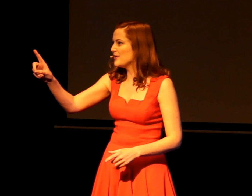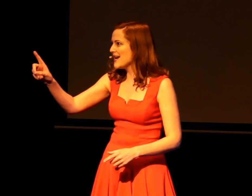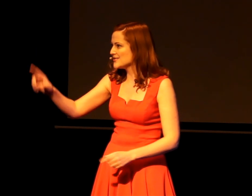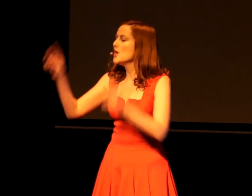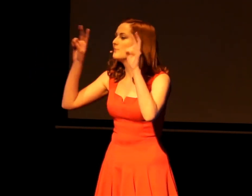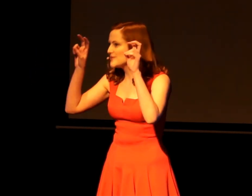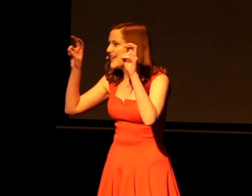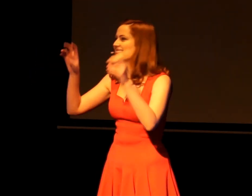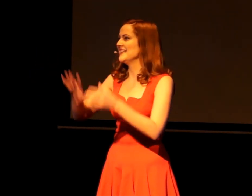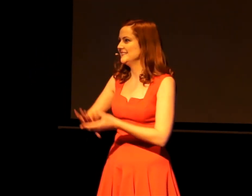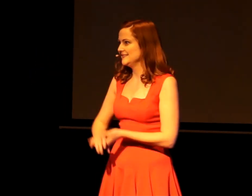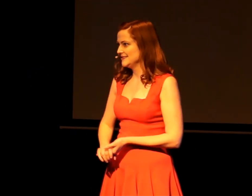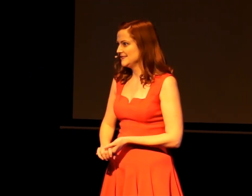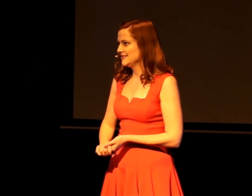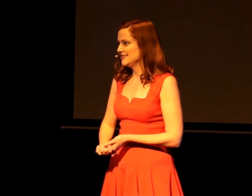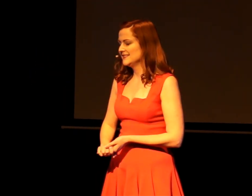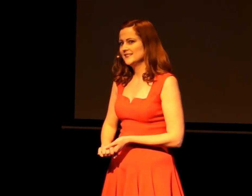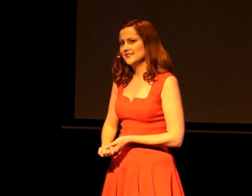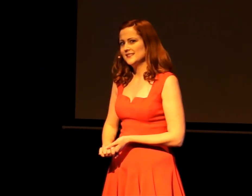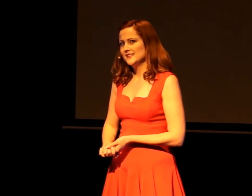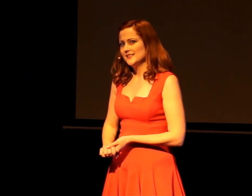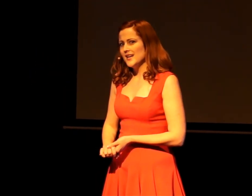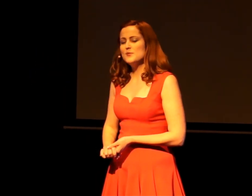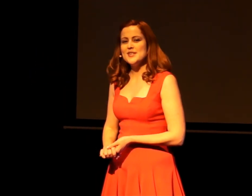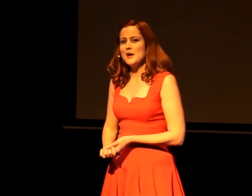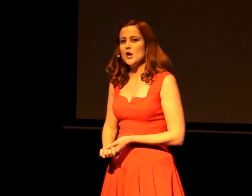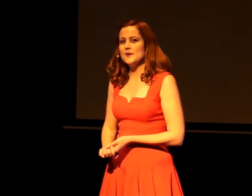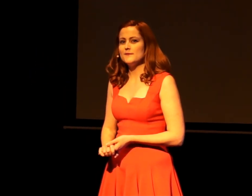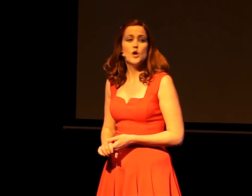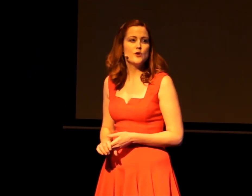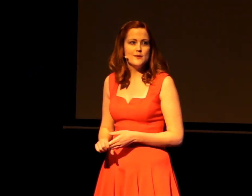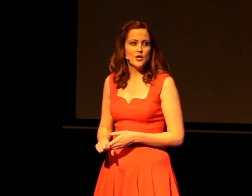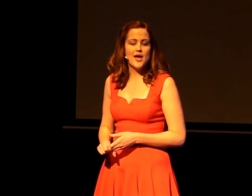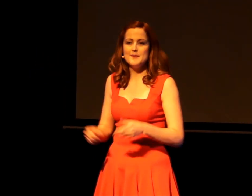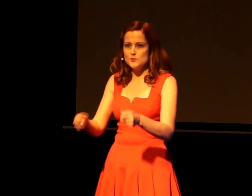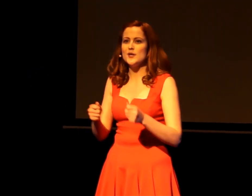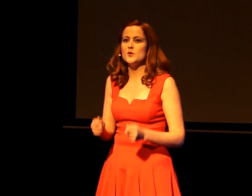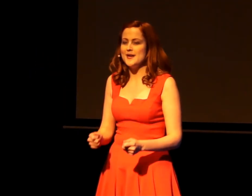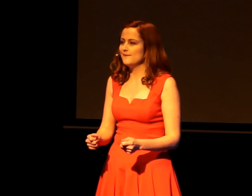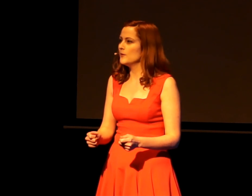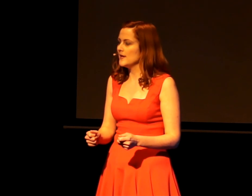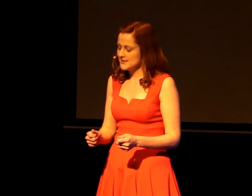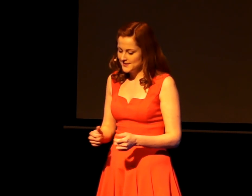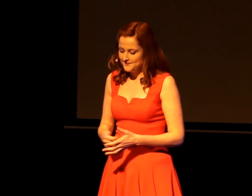'brus-KET-ta'. I'll put down my copy of Haruki Murakami's 1Q84